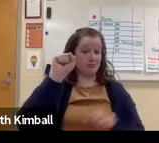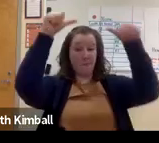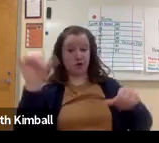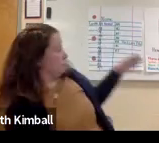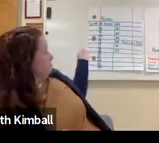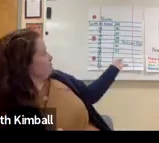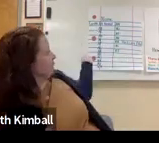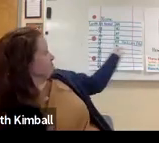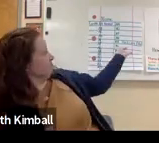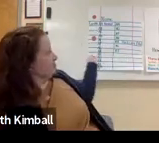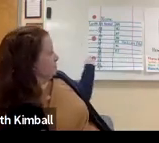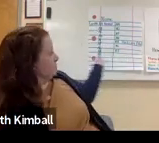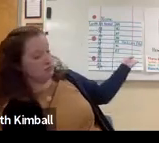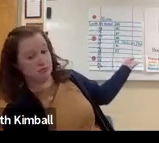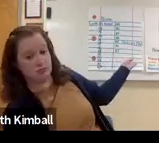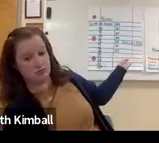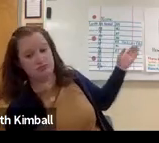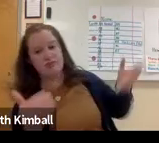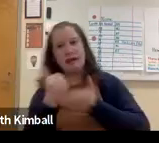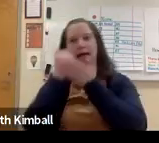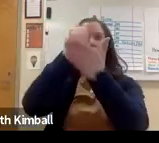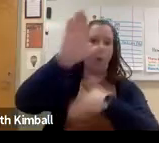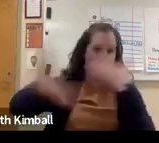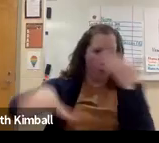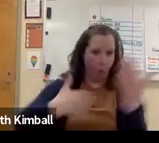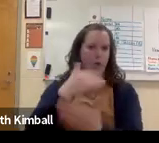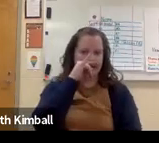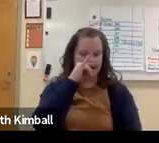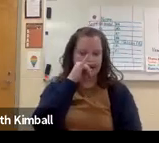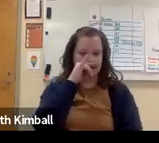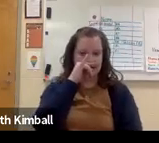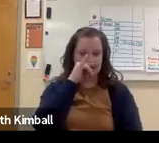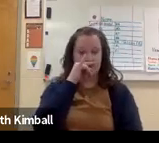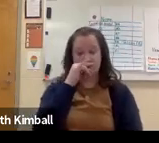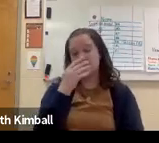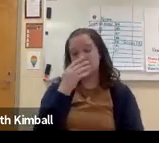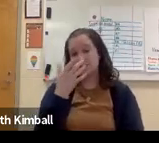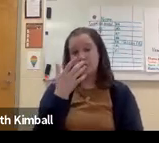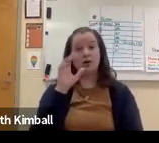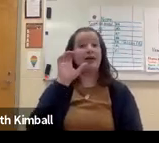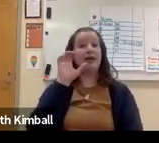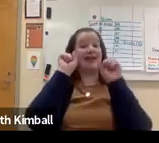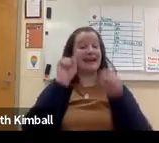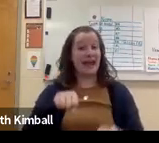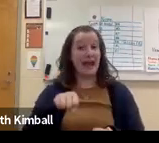It's helpful to use anchor charts, such as those that I have posted behind me. That's beneficial to all students.